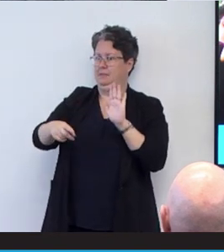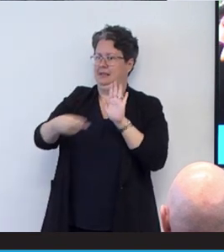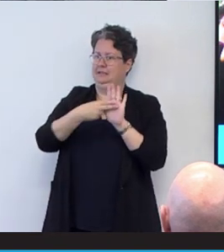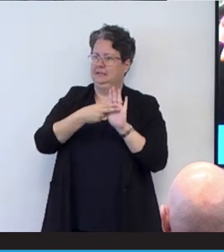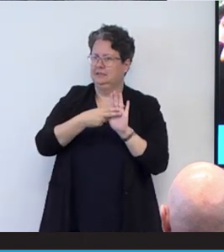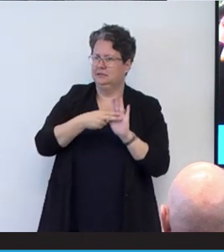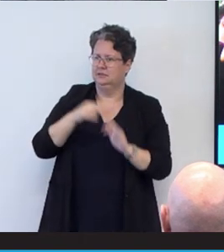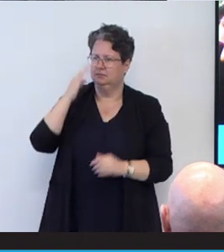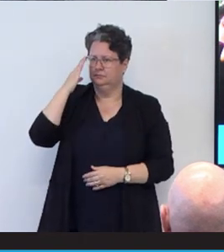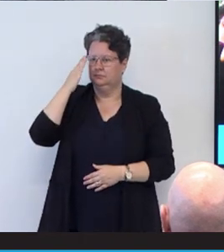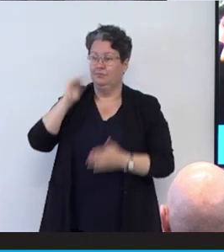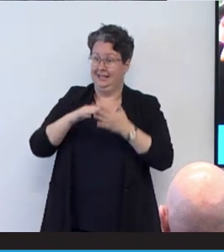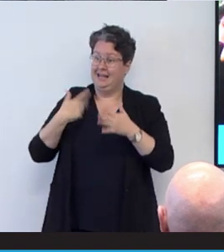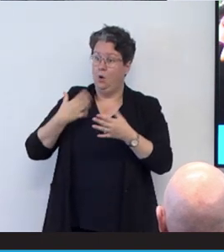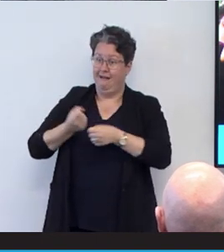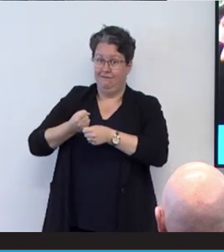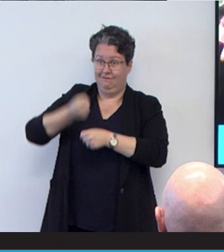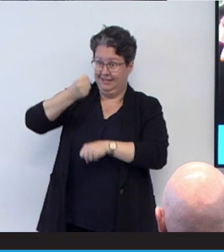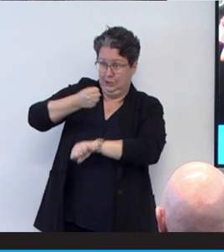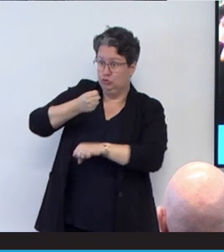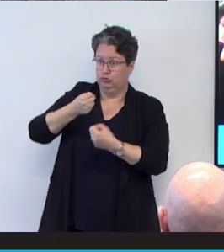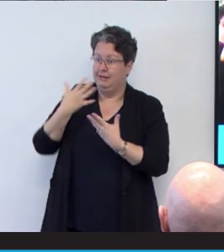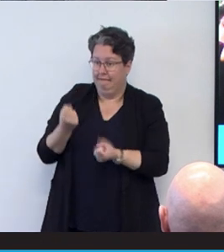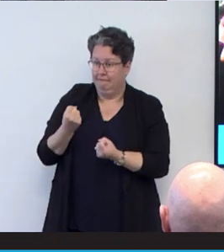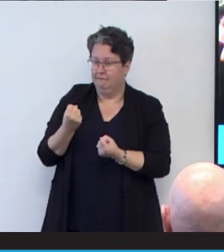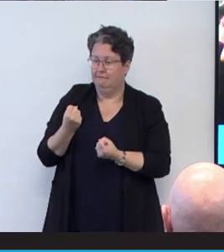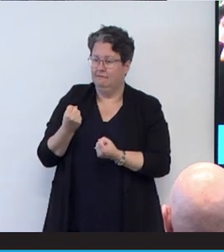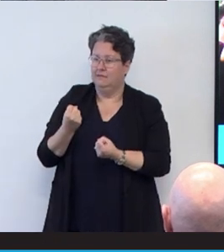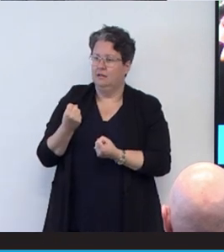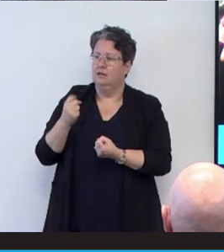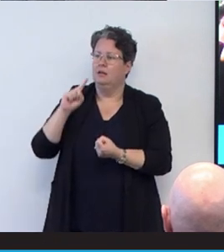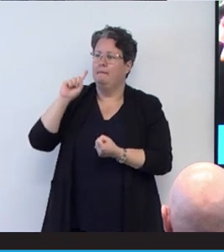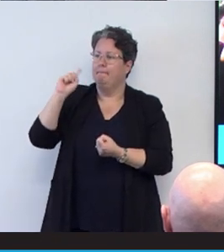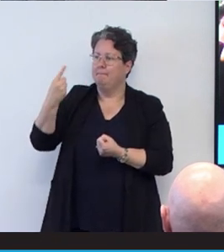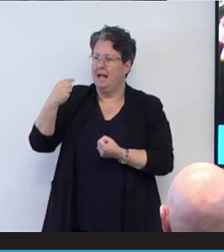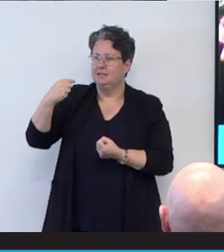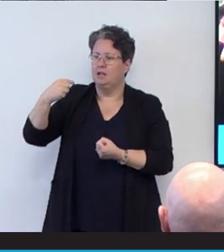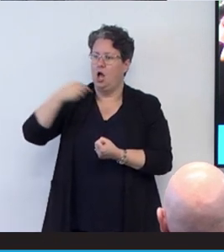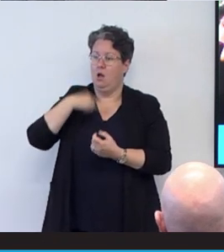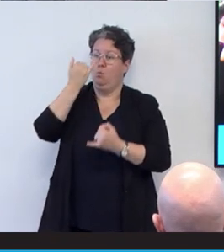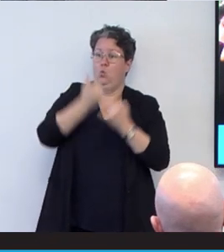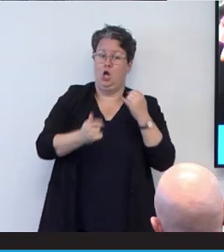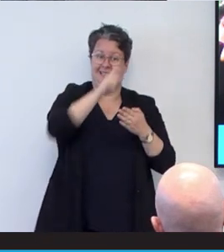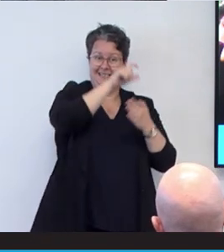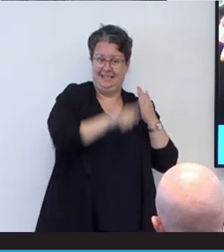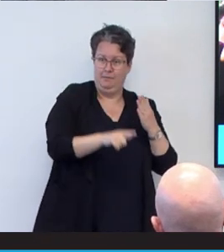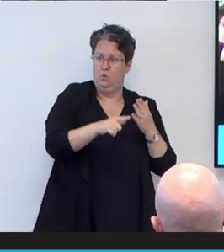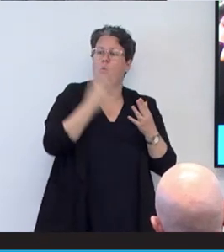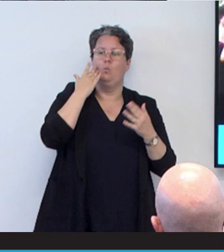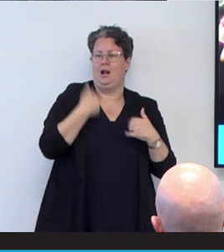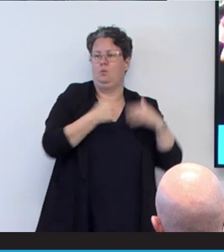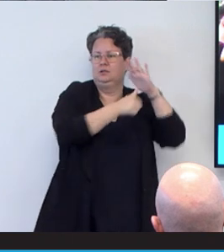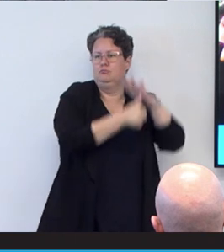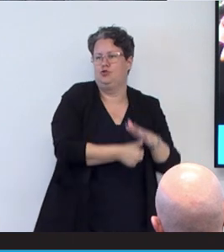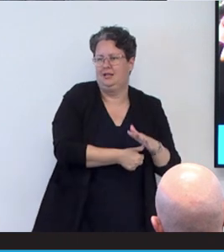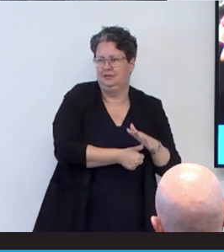have a spinal cord injury, but, uh, I think I was far more disabled when I had depression.